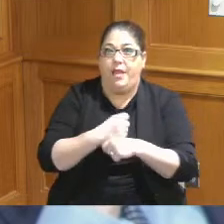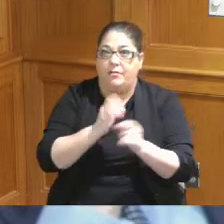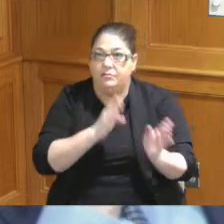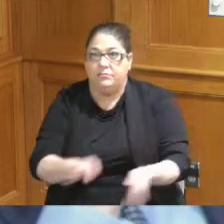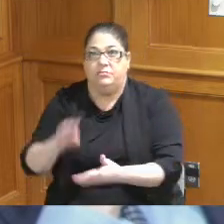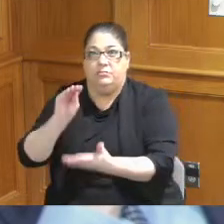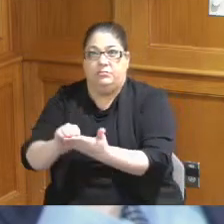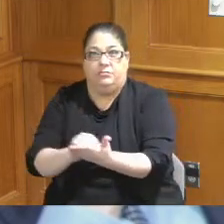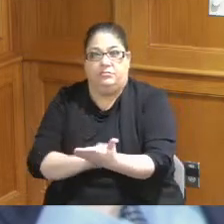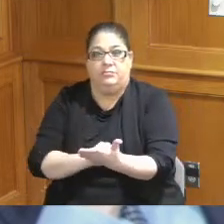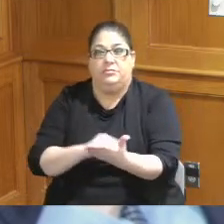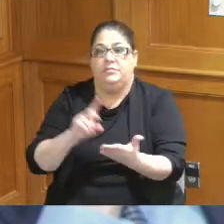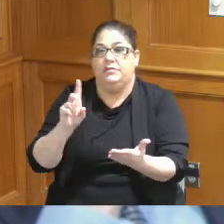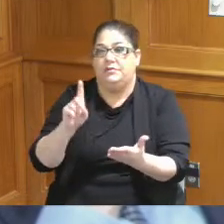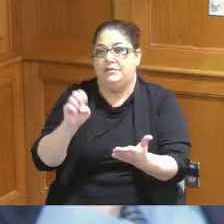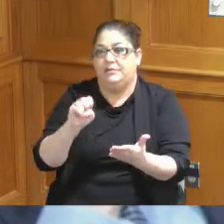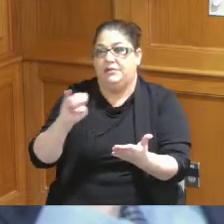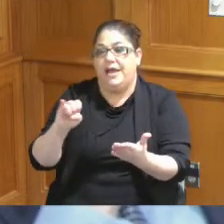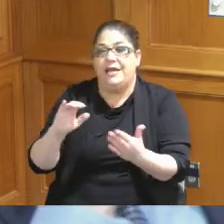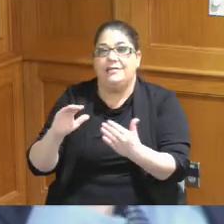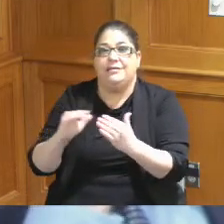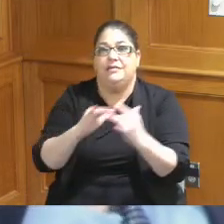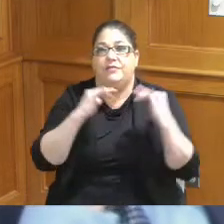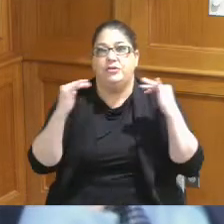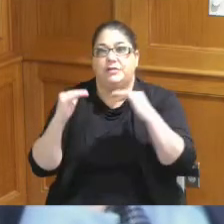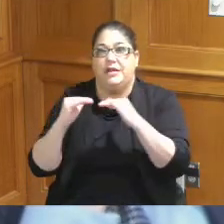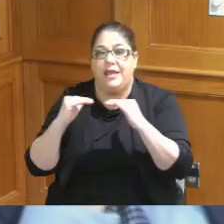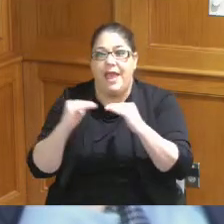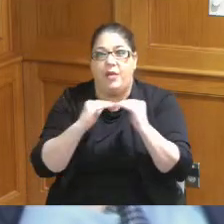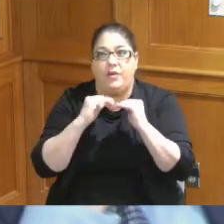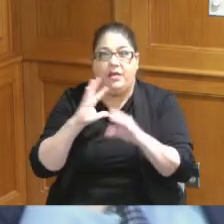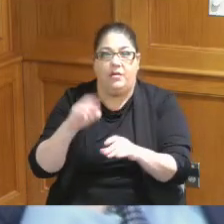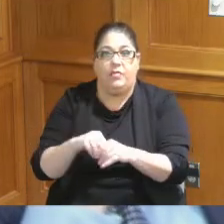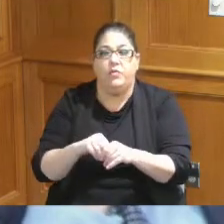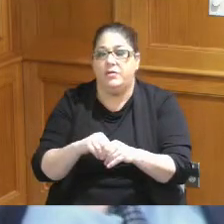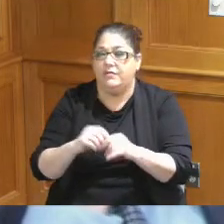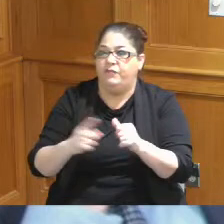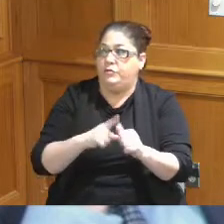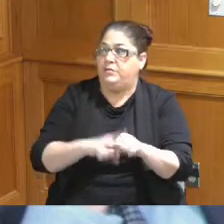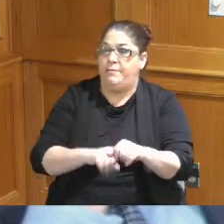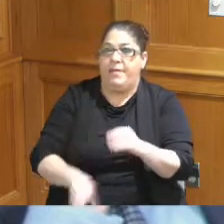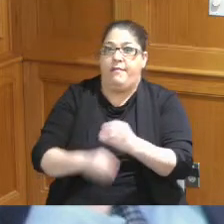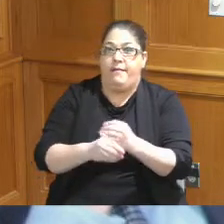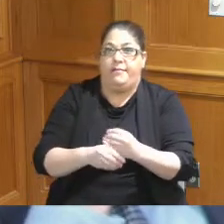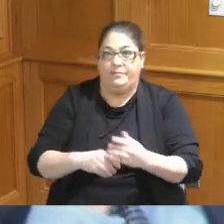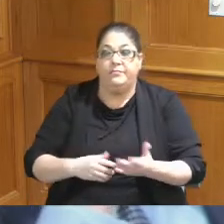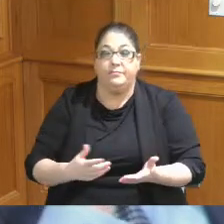and then the DEI component for the first time we have a Dei component in the solid waste plan so